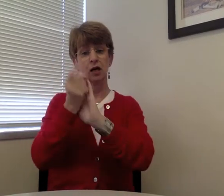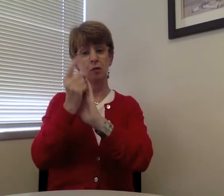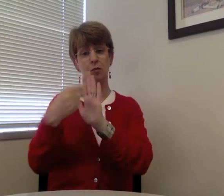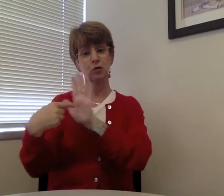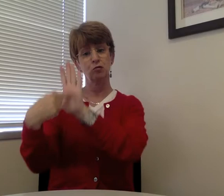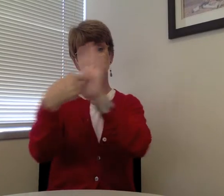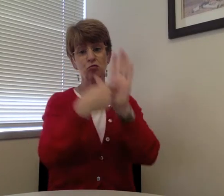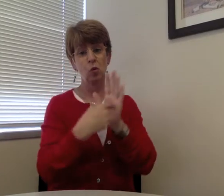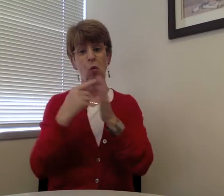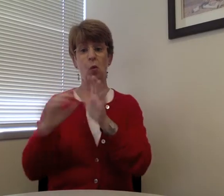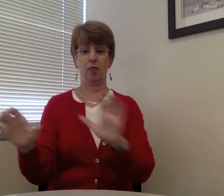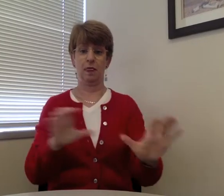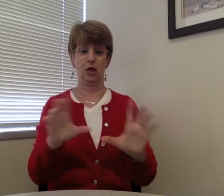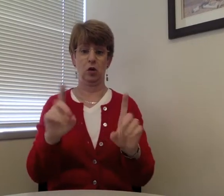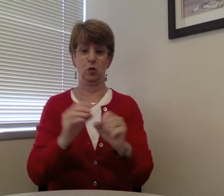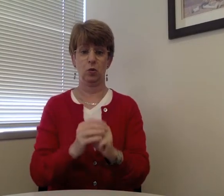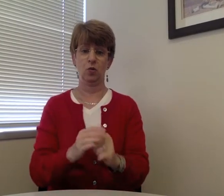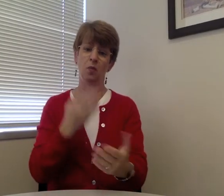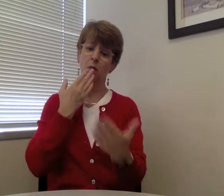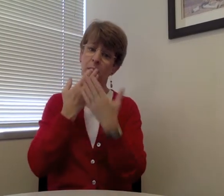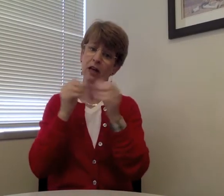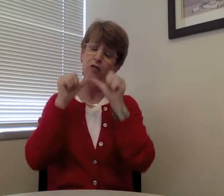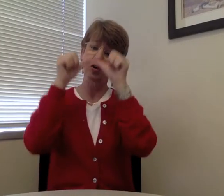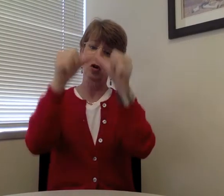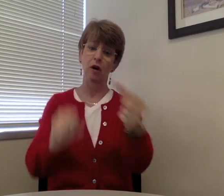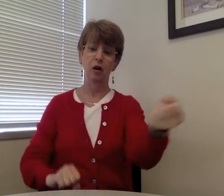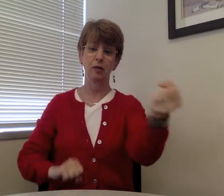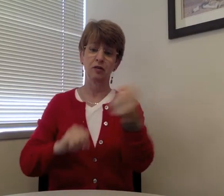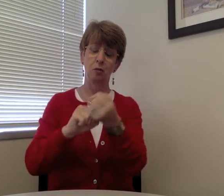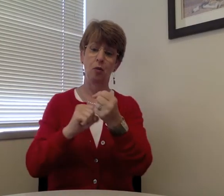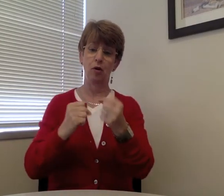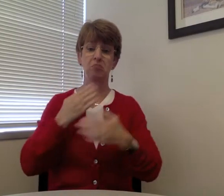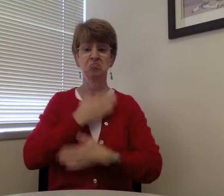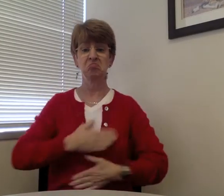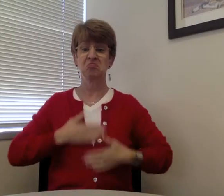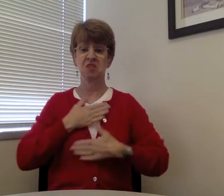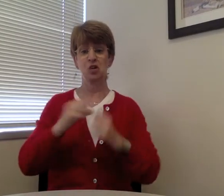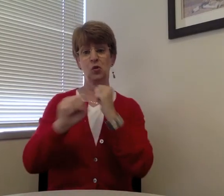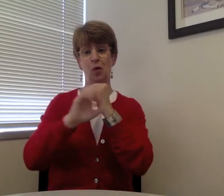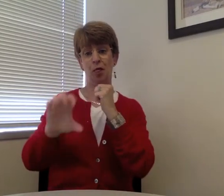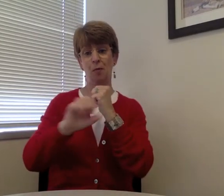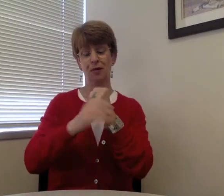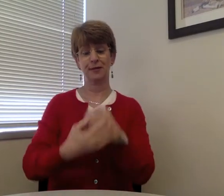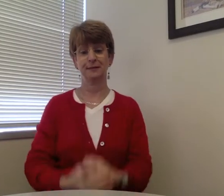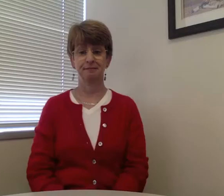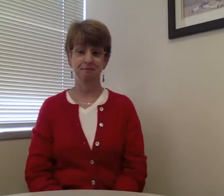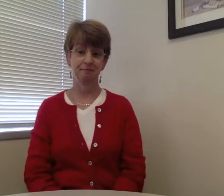and want to take a moment to acknowledge all that they do. Thank you for your support and enjoy the bulletin.